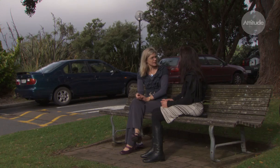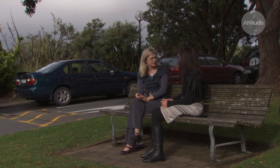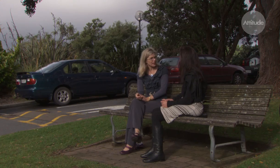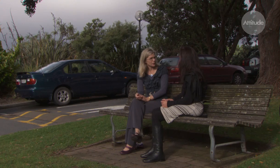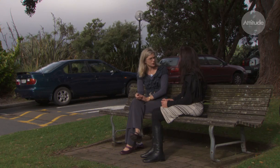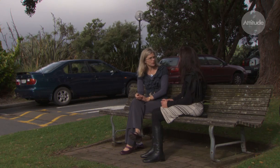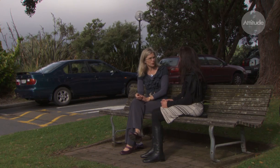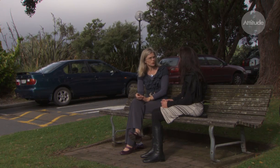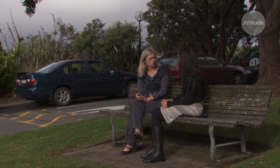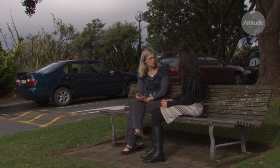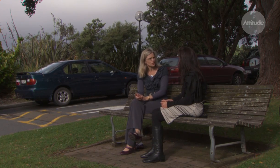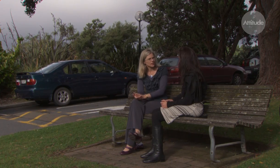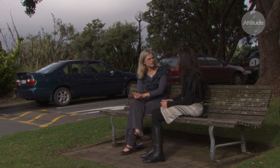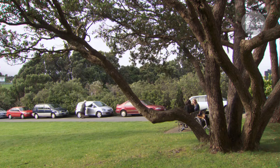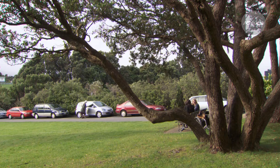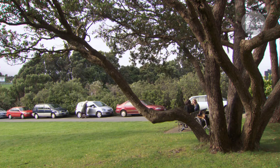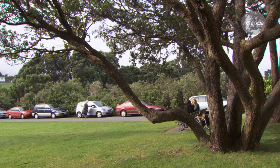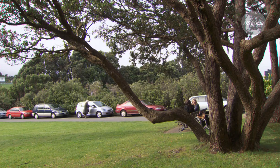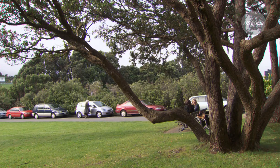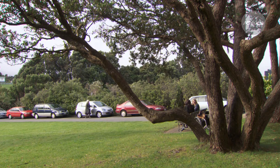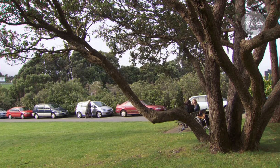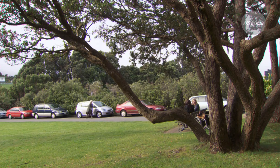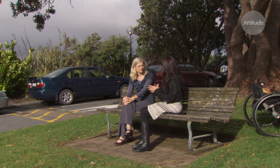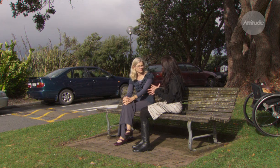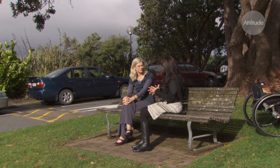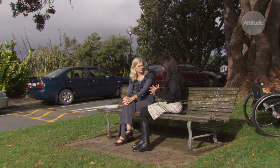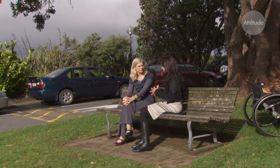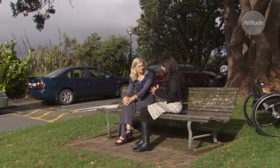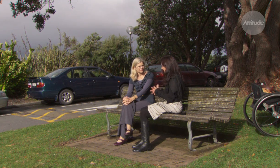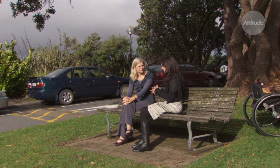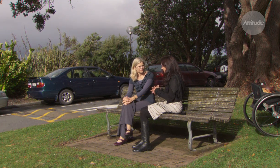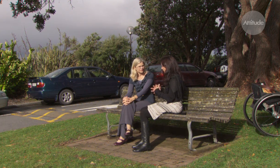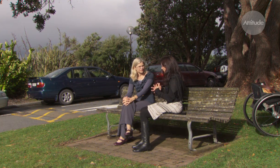is that it's a language and it belongs to a community.